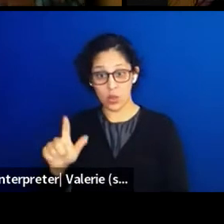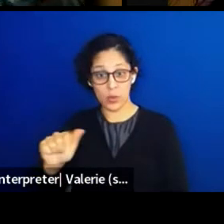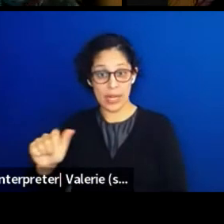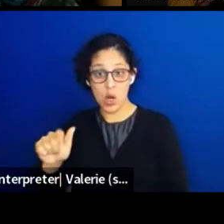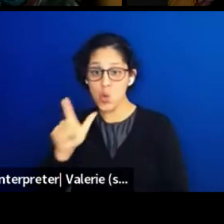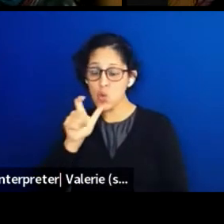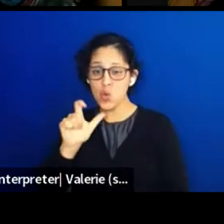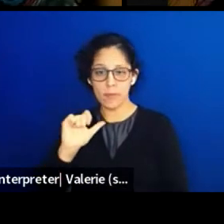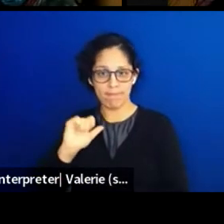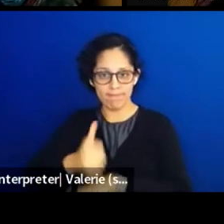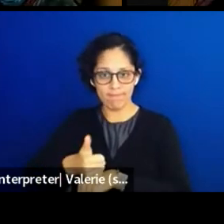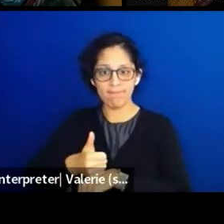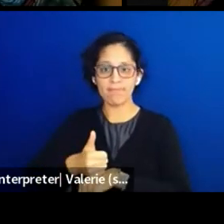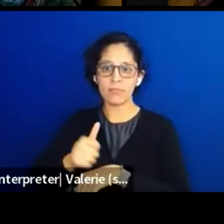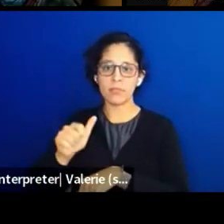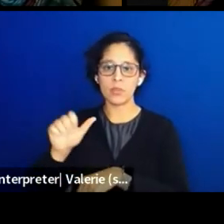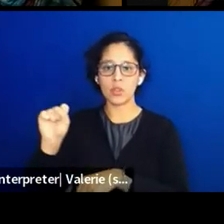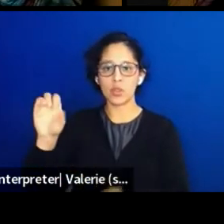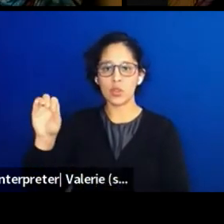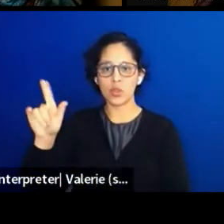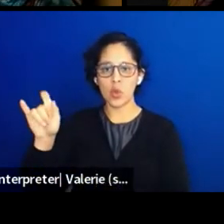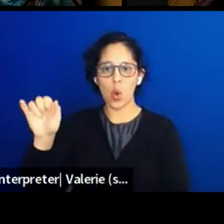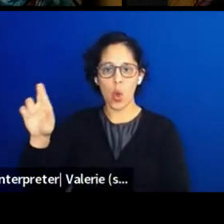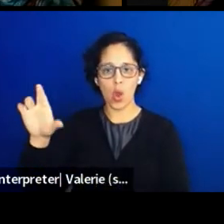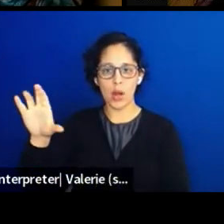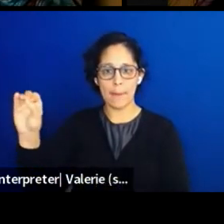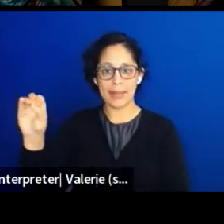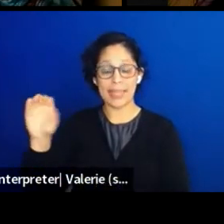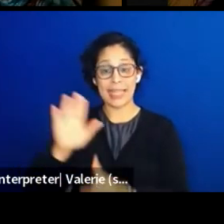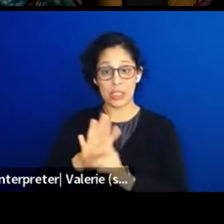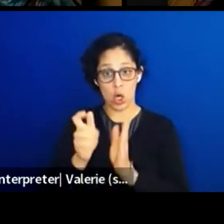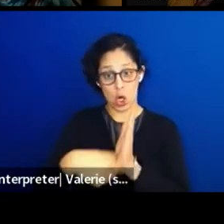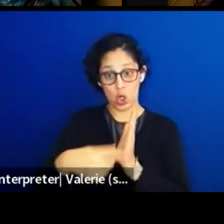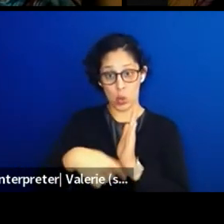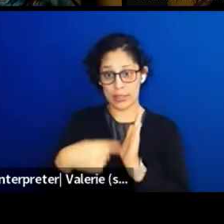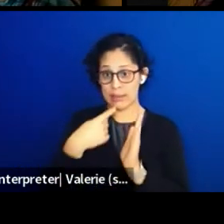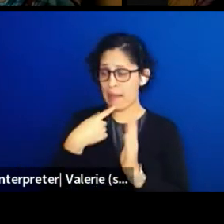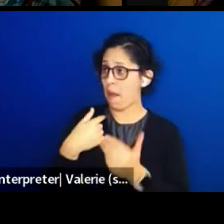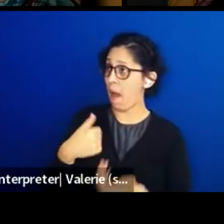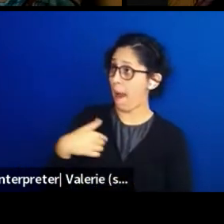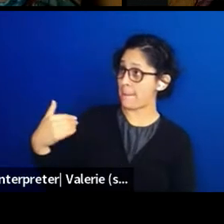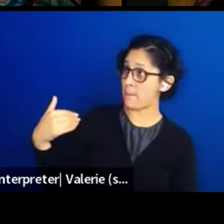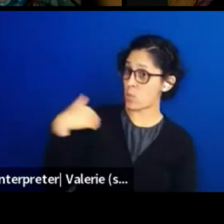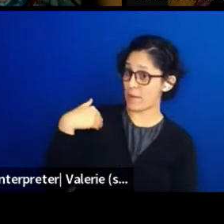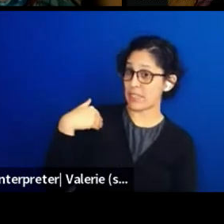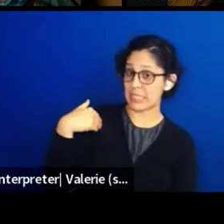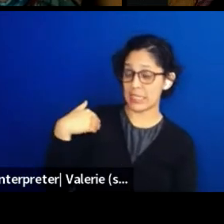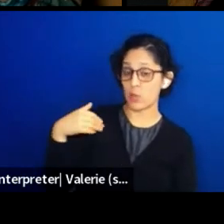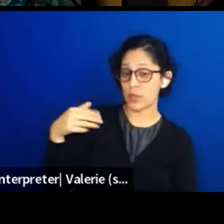And in the article, he said that he had been an oil driller. He was a pipeline worker,